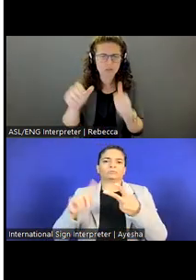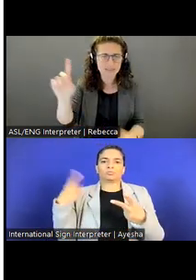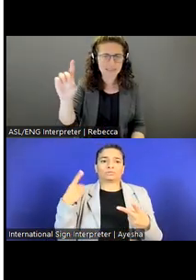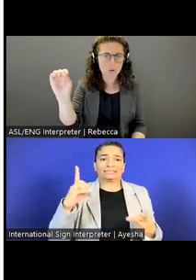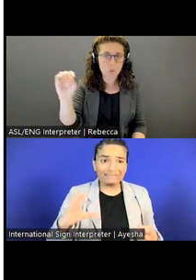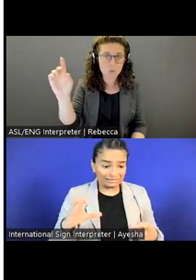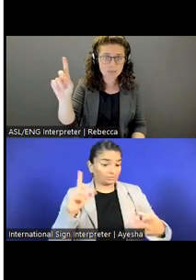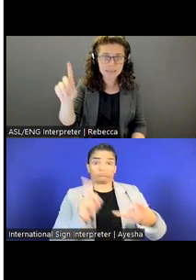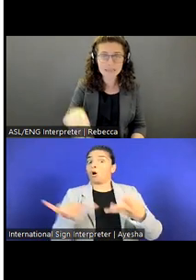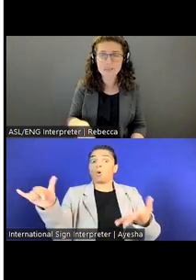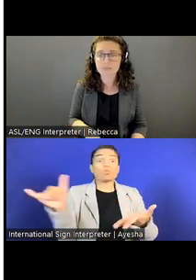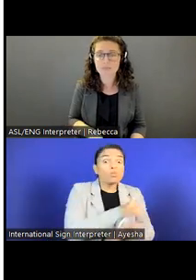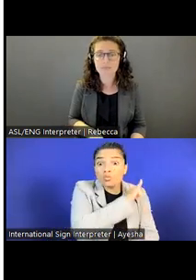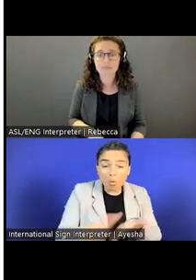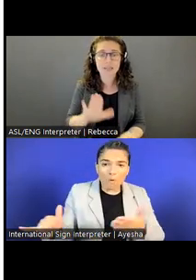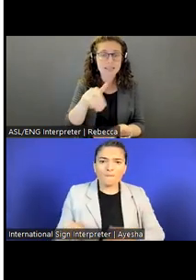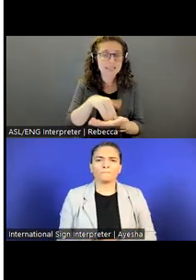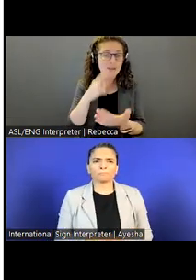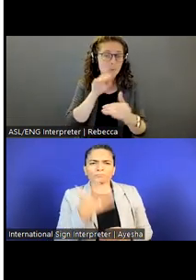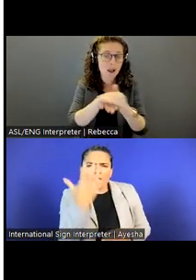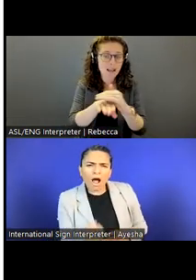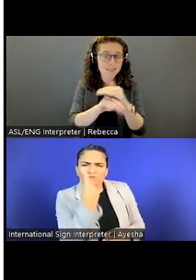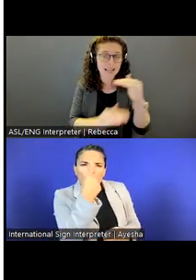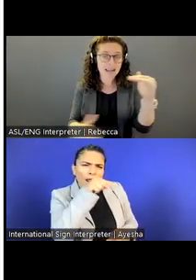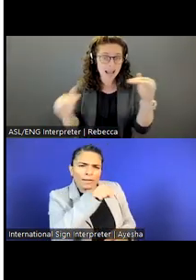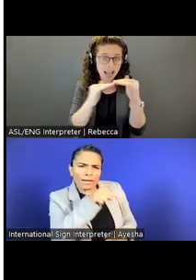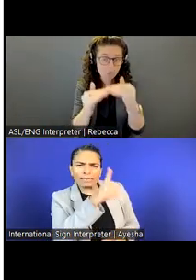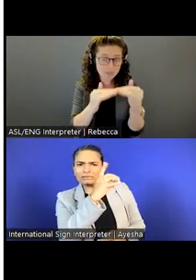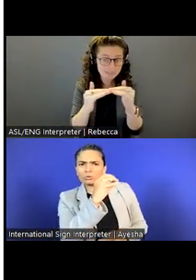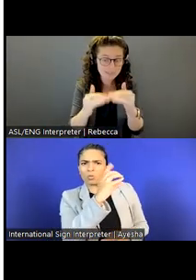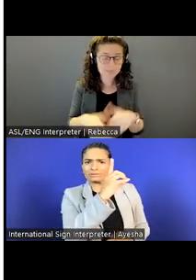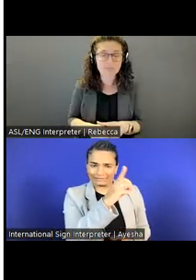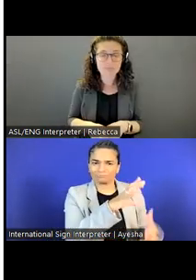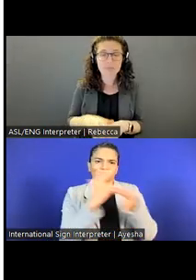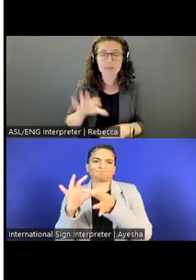We have one with the Center for Access and Equity. We have one with Fulbright.